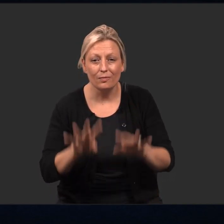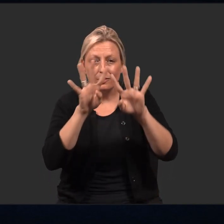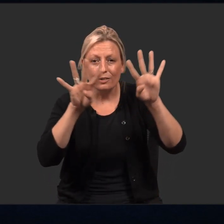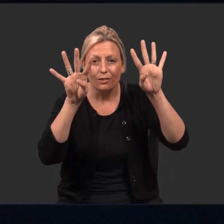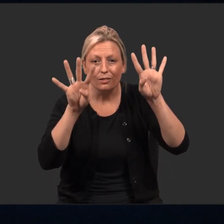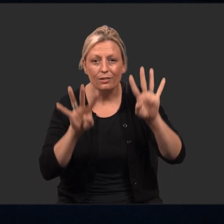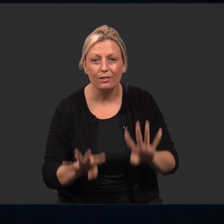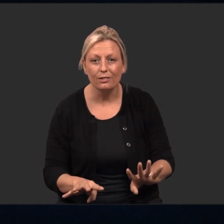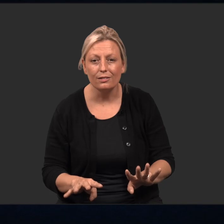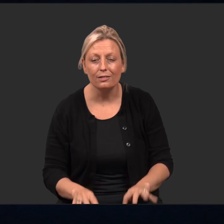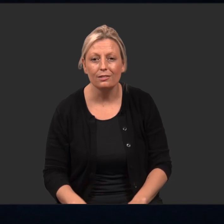I see curtains,